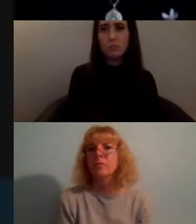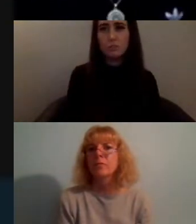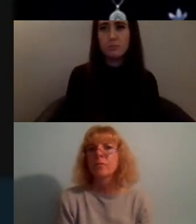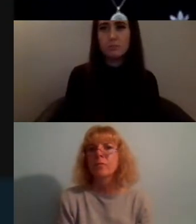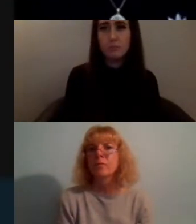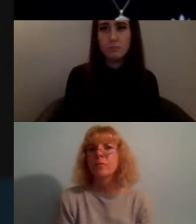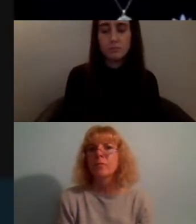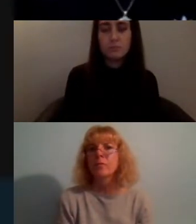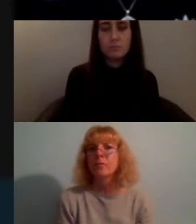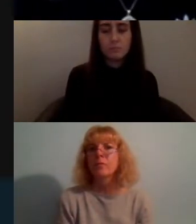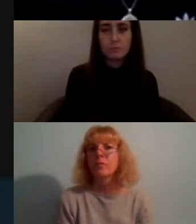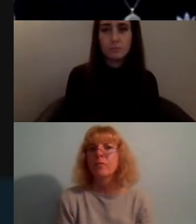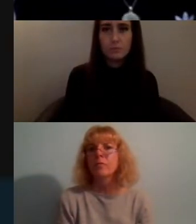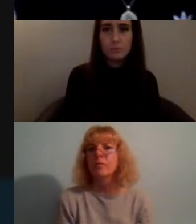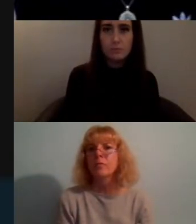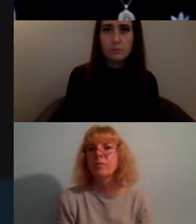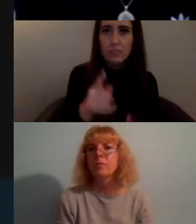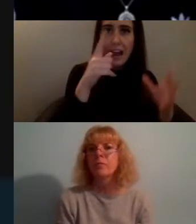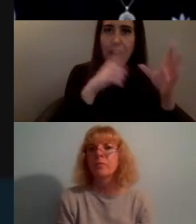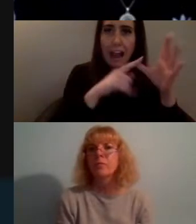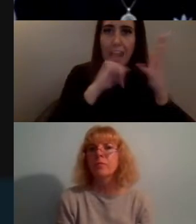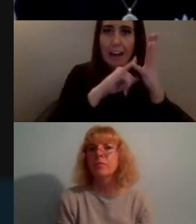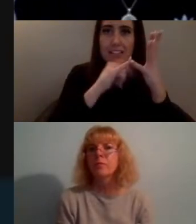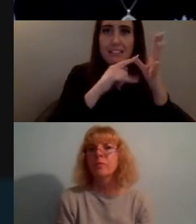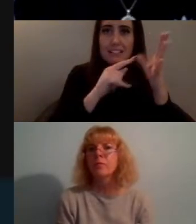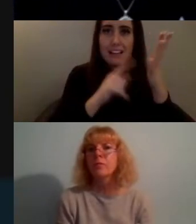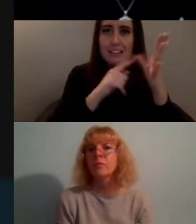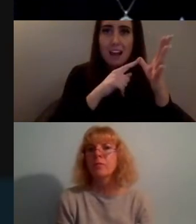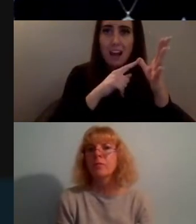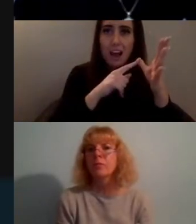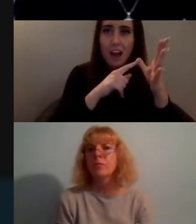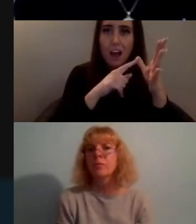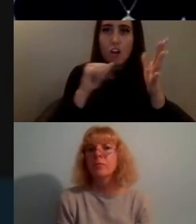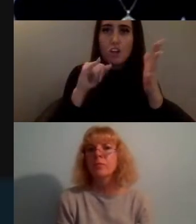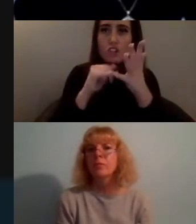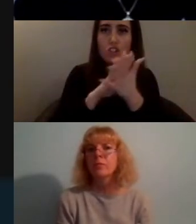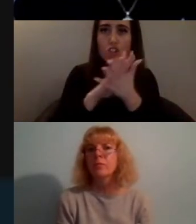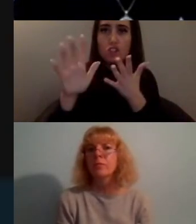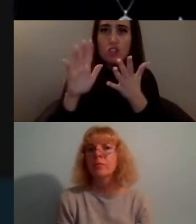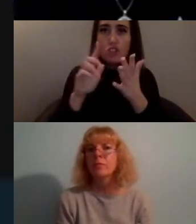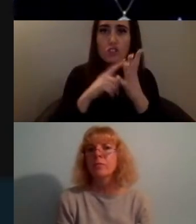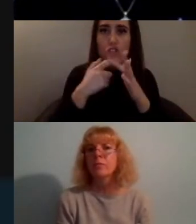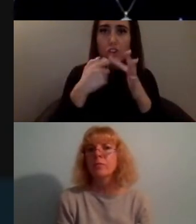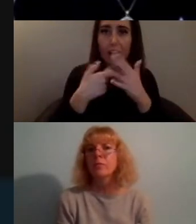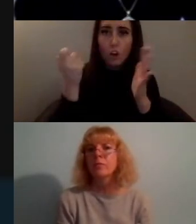so Assata Shakur said theory without practice is just as incomplete as practice without